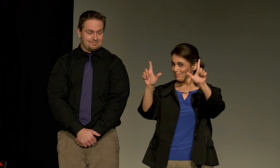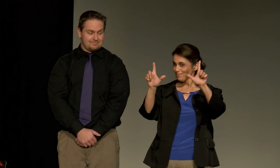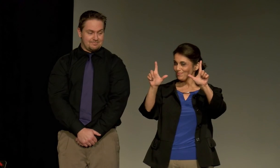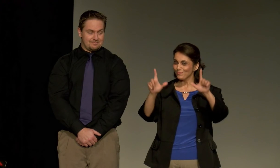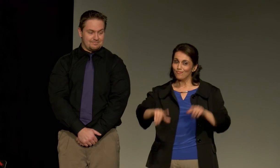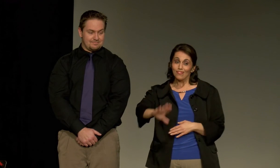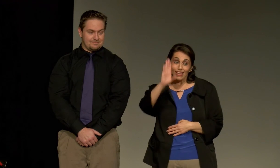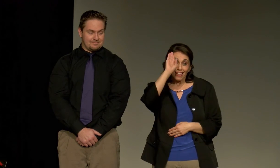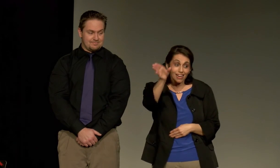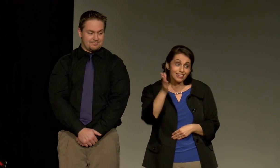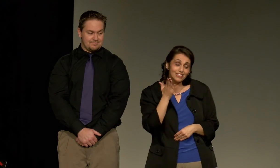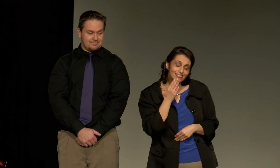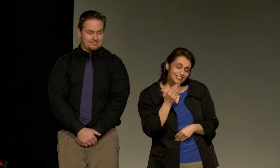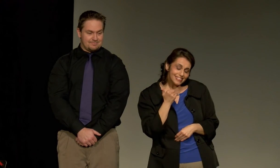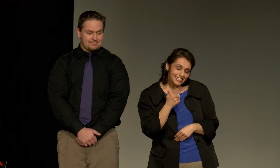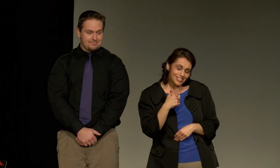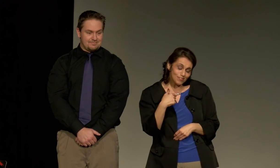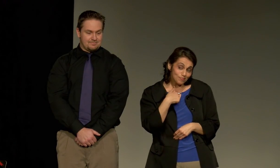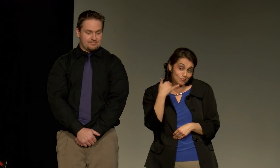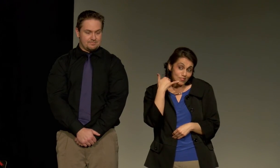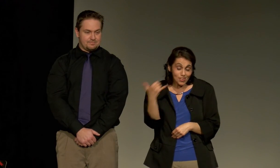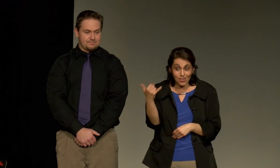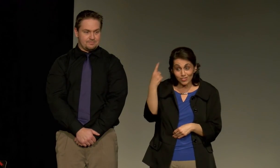So, I make the call again.